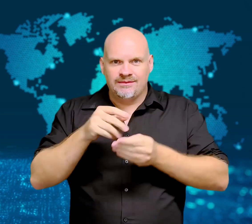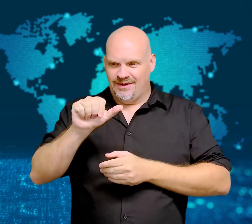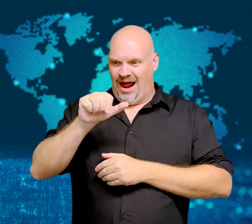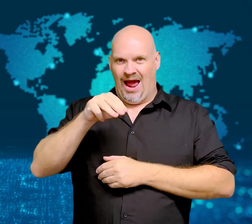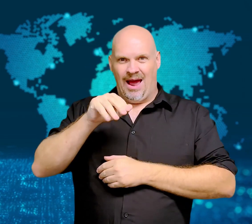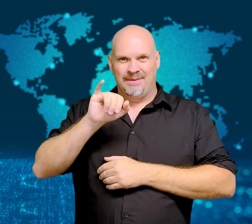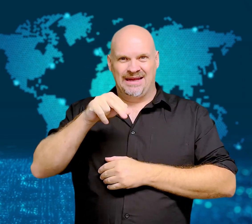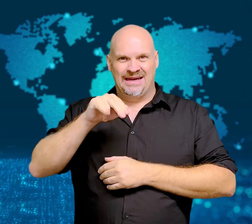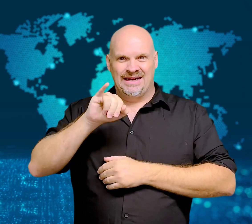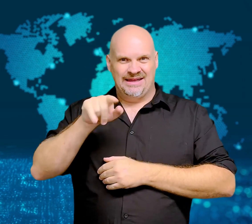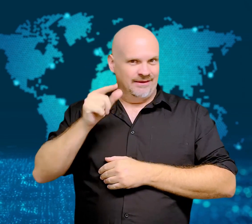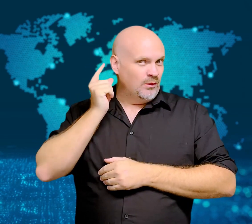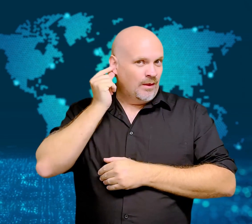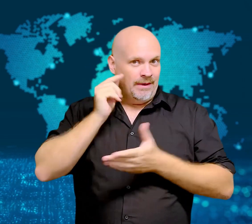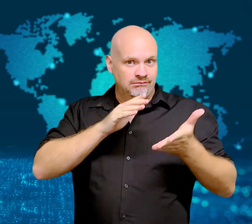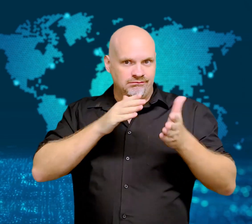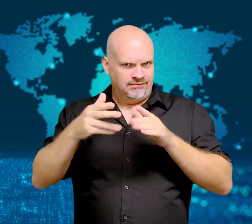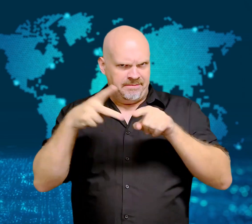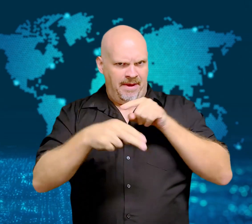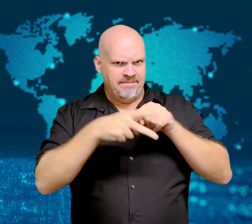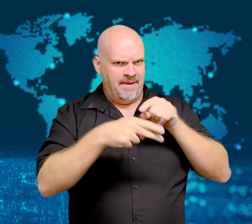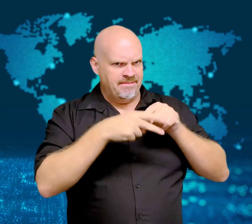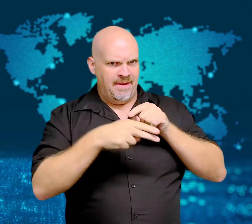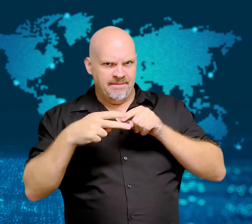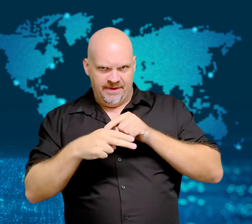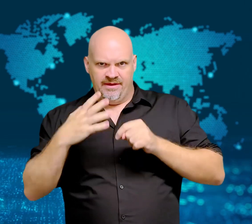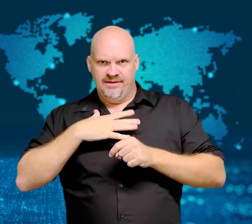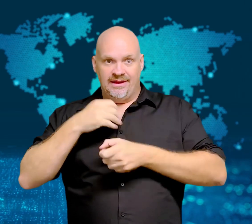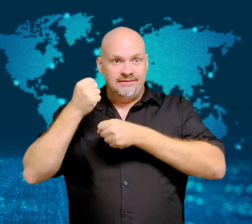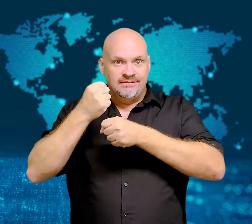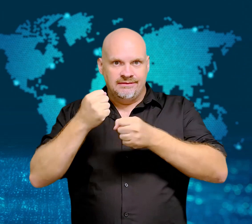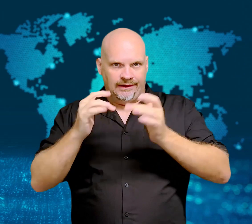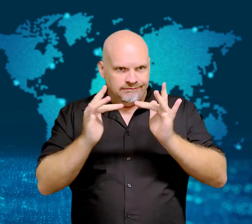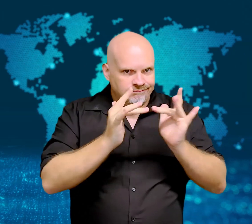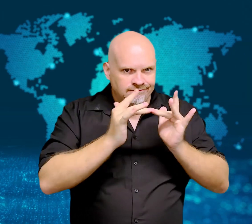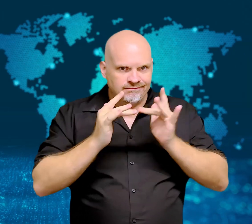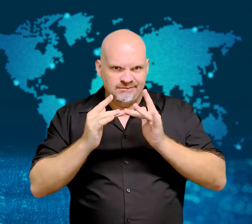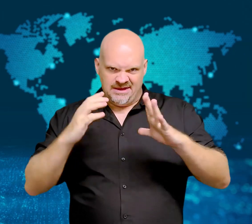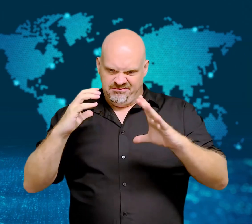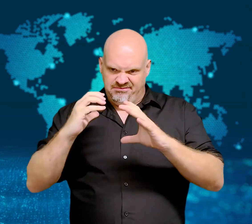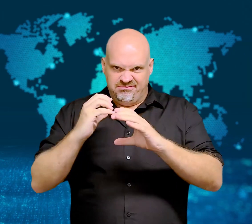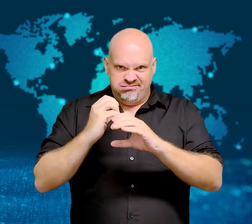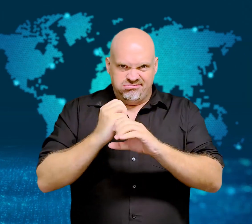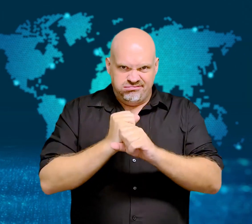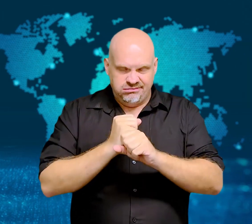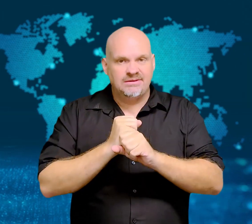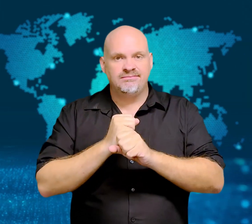as well as to limit the information available about Amini's death,